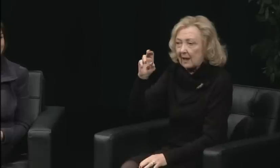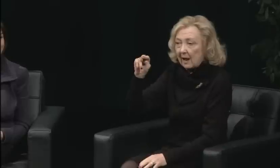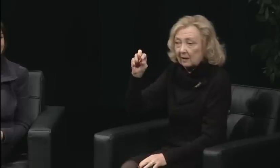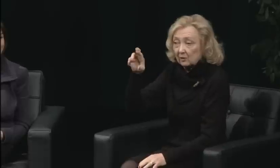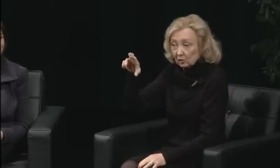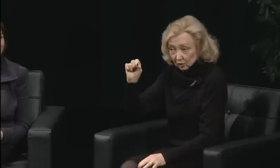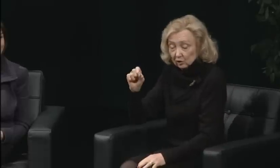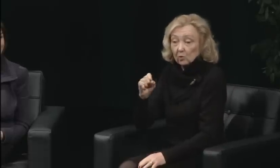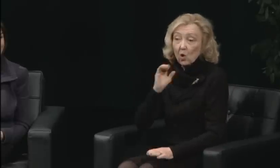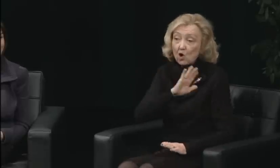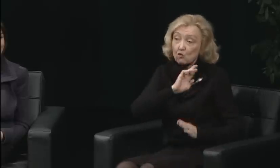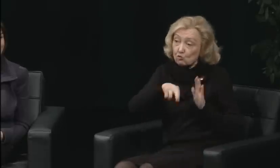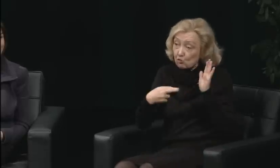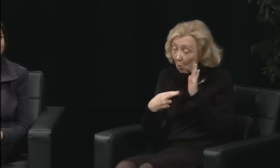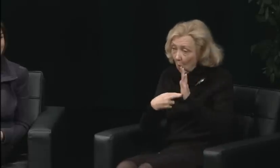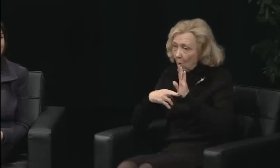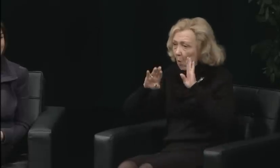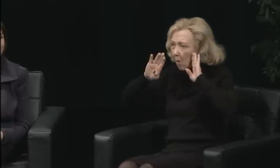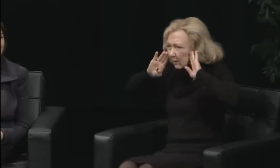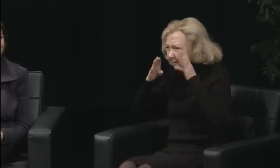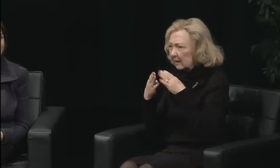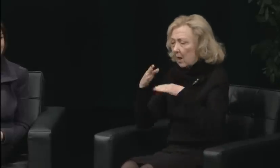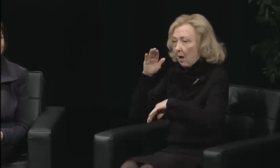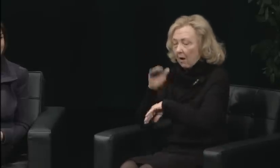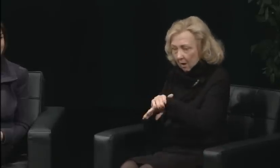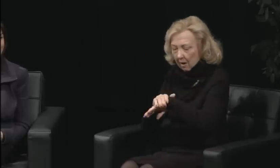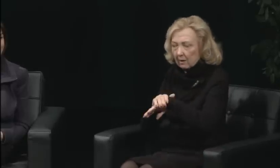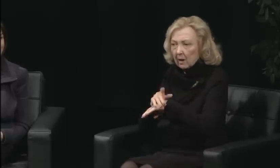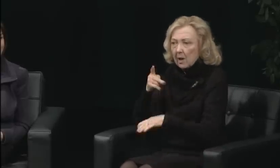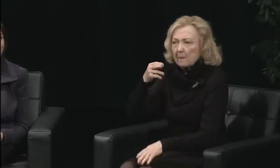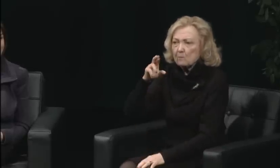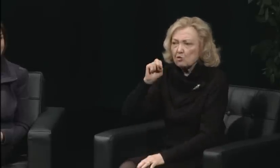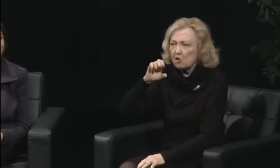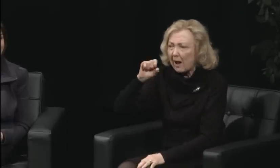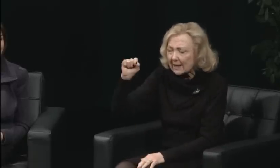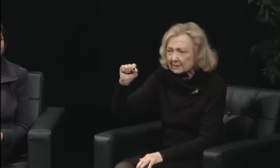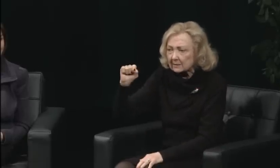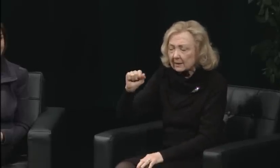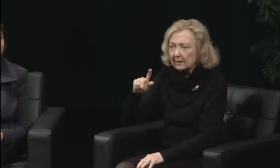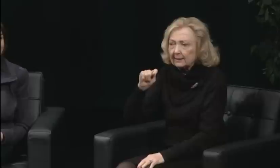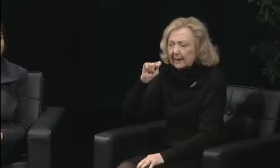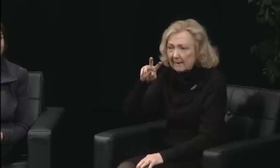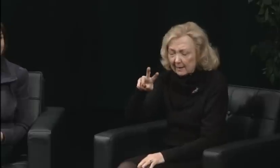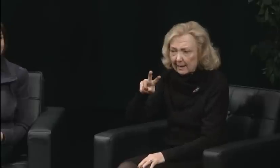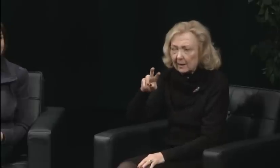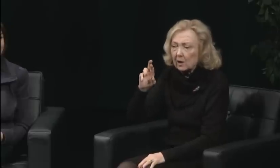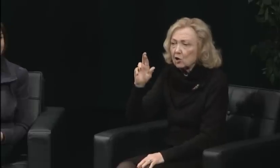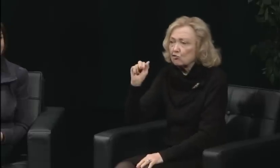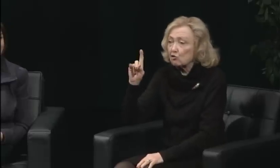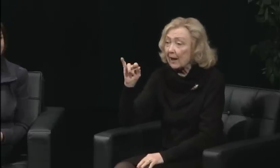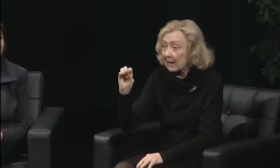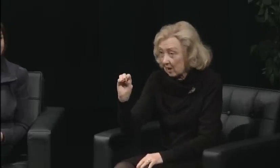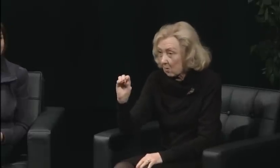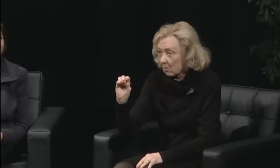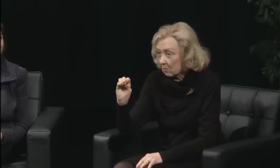We pull the emergency brake on the system. That was her message. Stop everything.